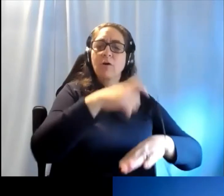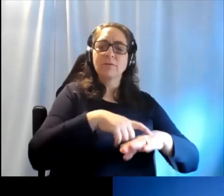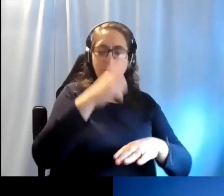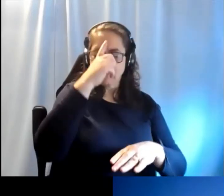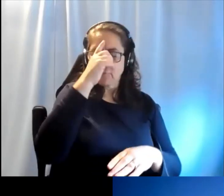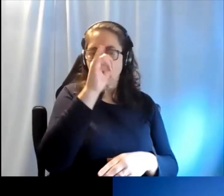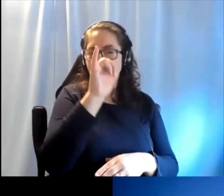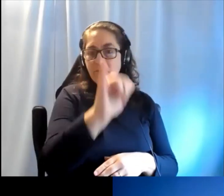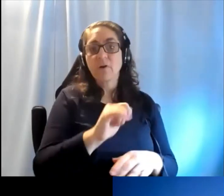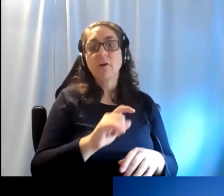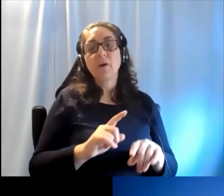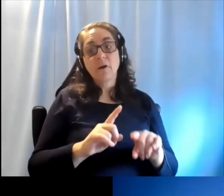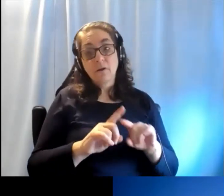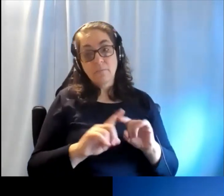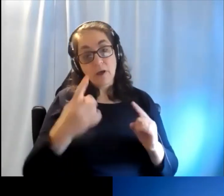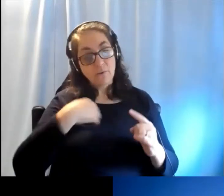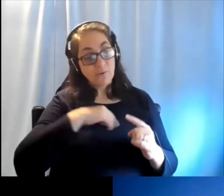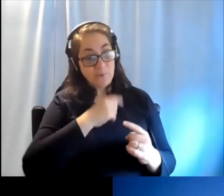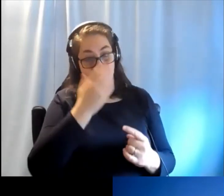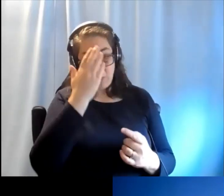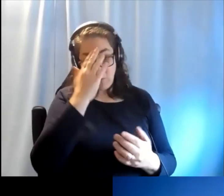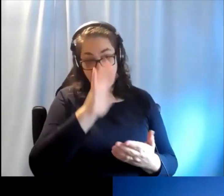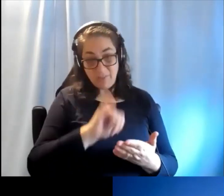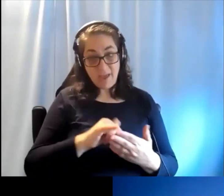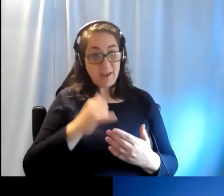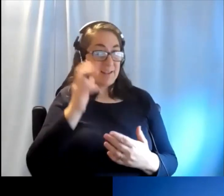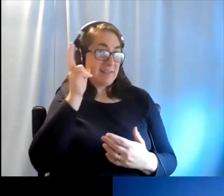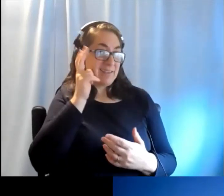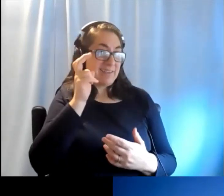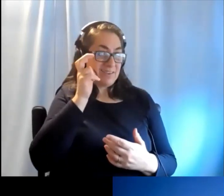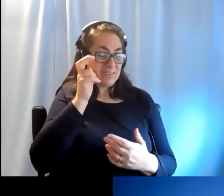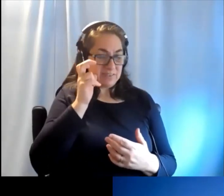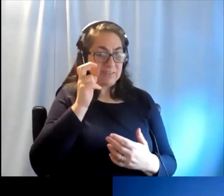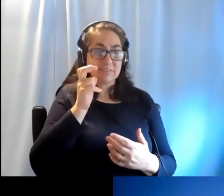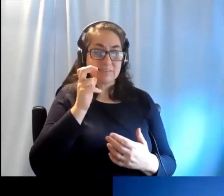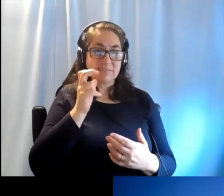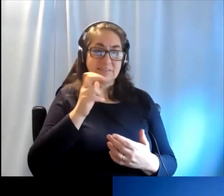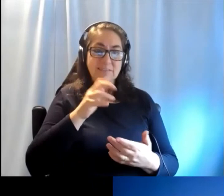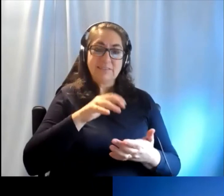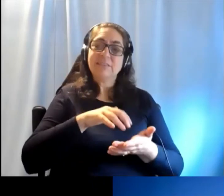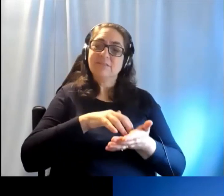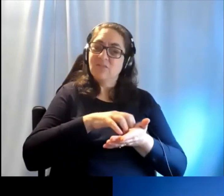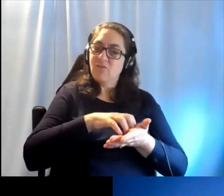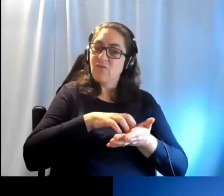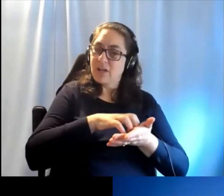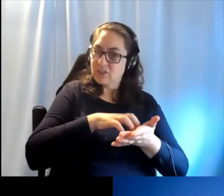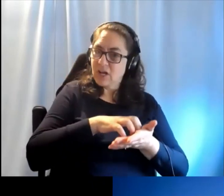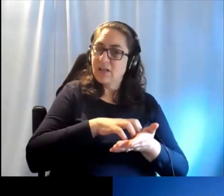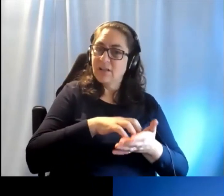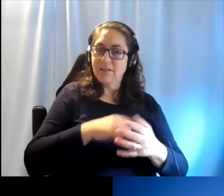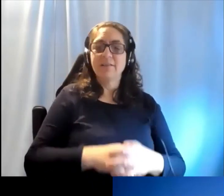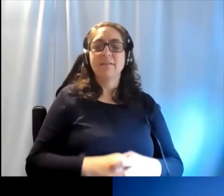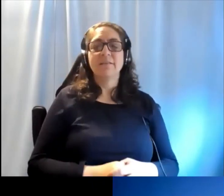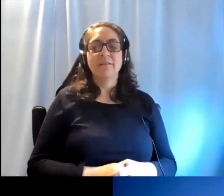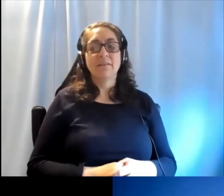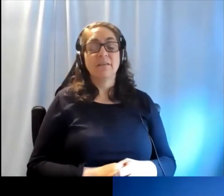for a long long time forever. But we know that our hearing is really it is fragile.